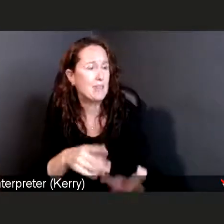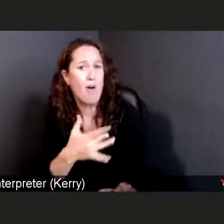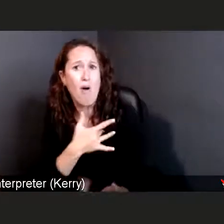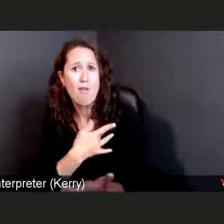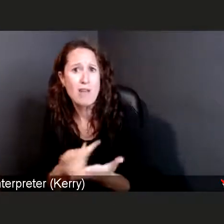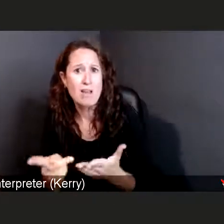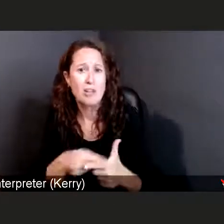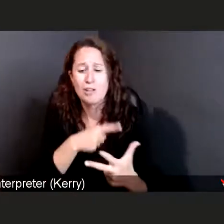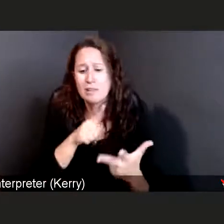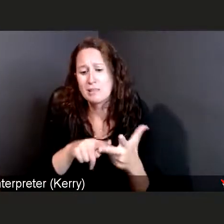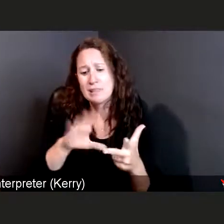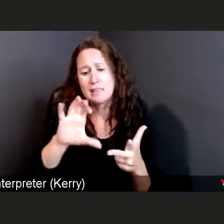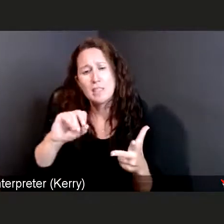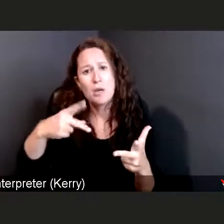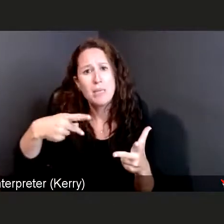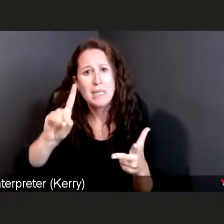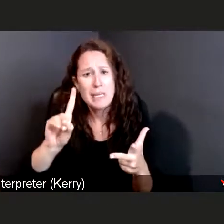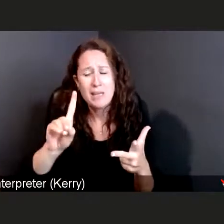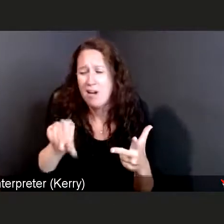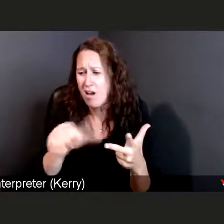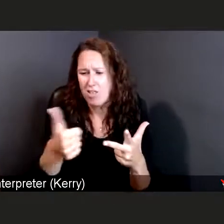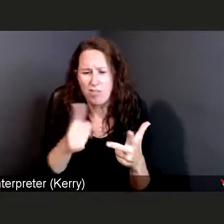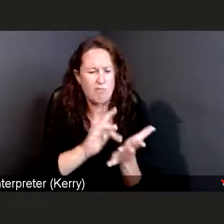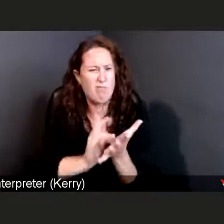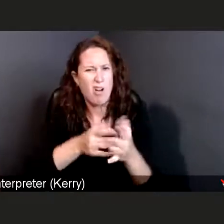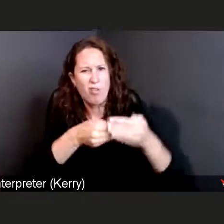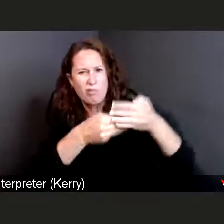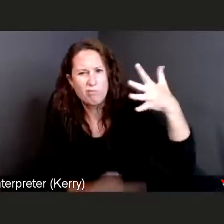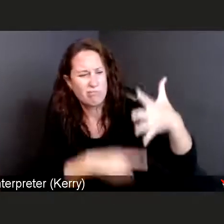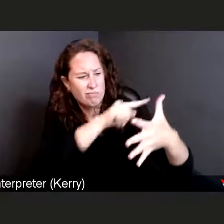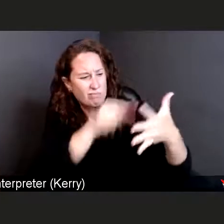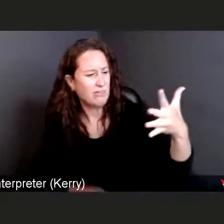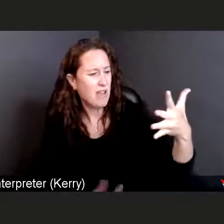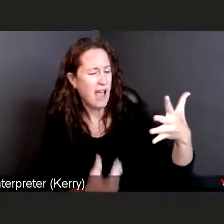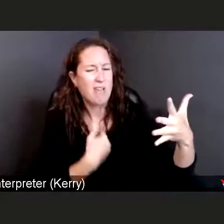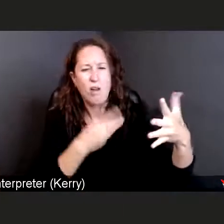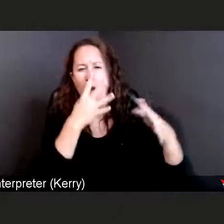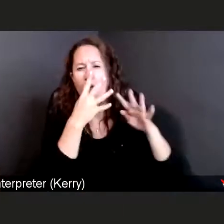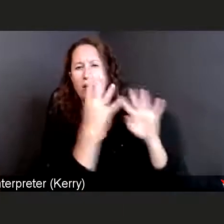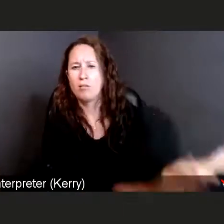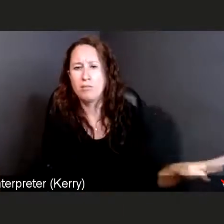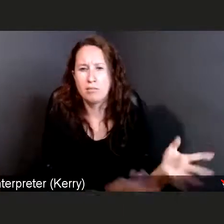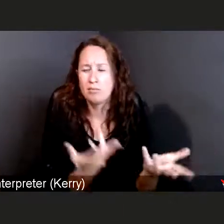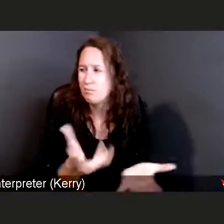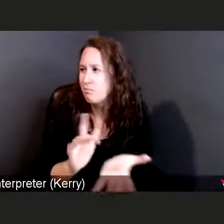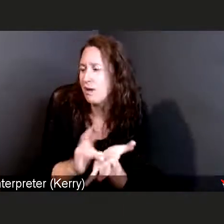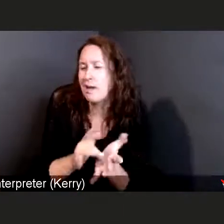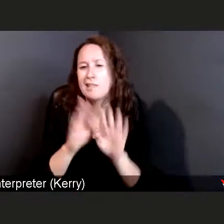or other medical conditions. They maybe they take their prescriptions and get them refilled.